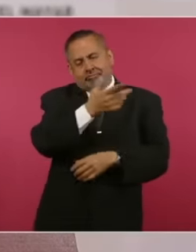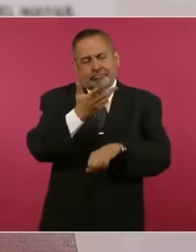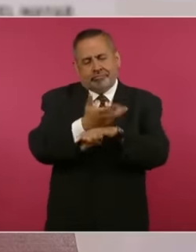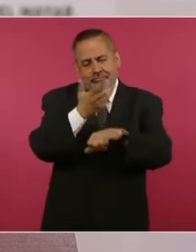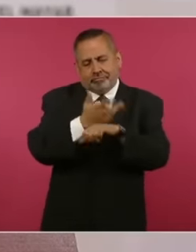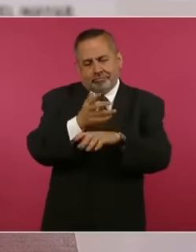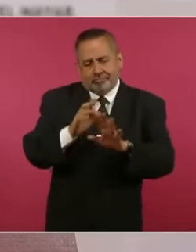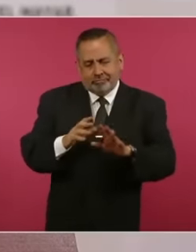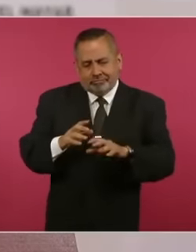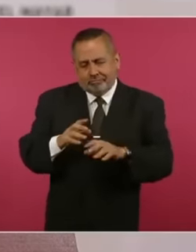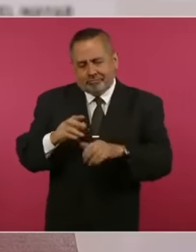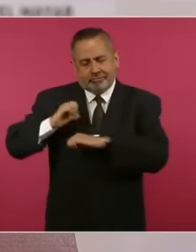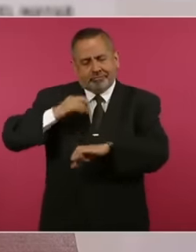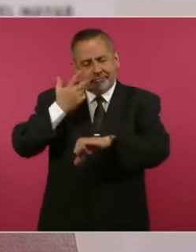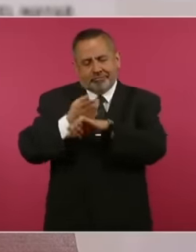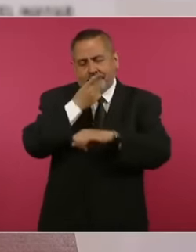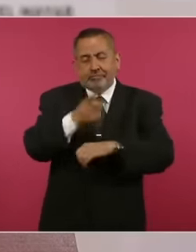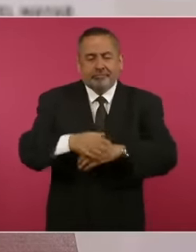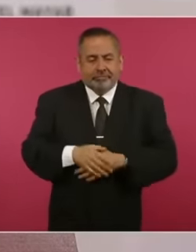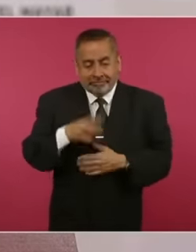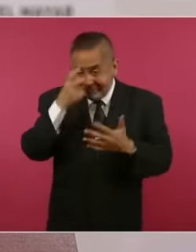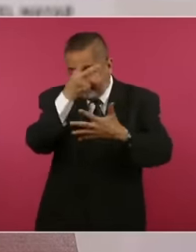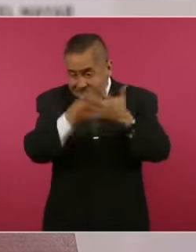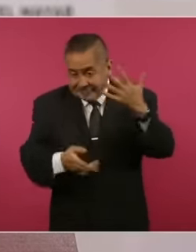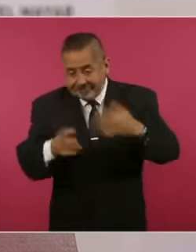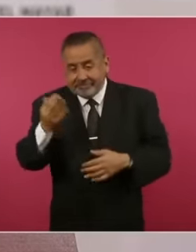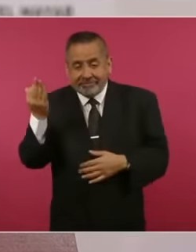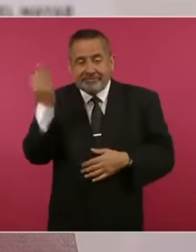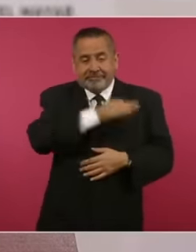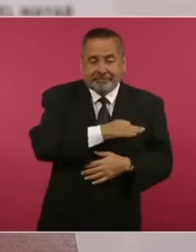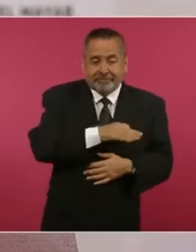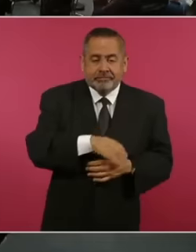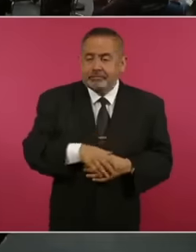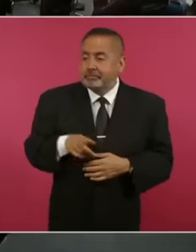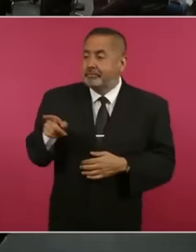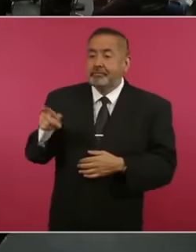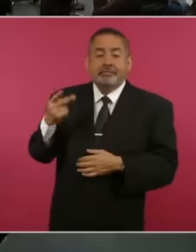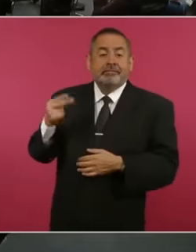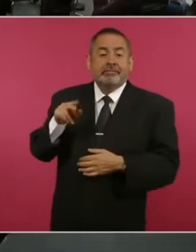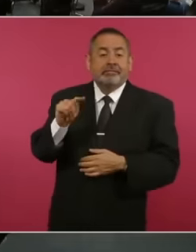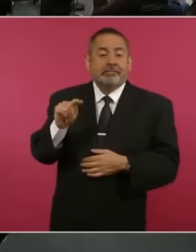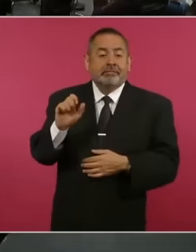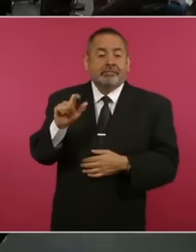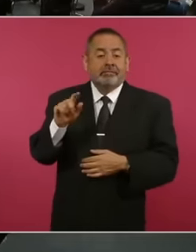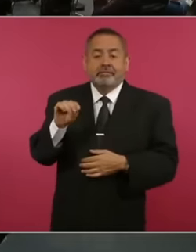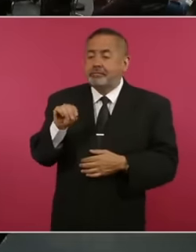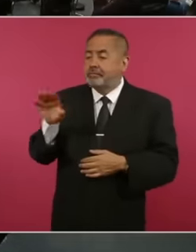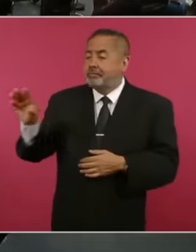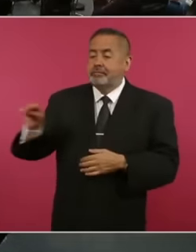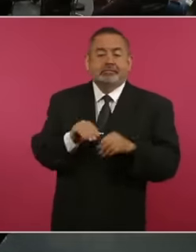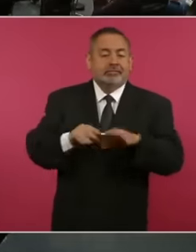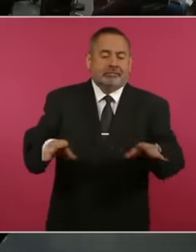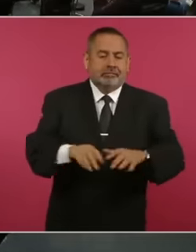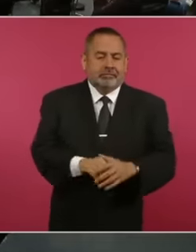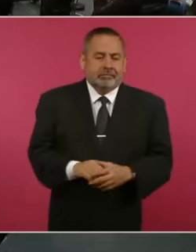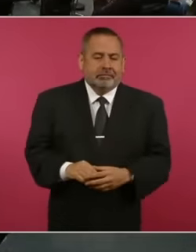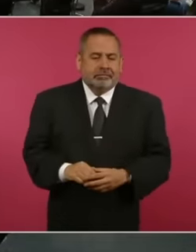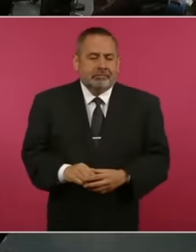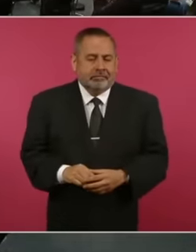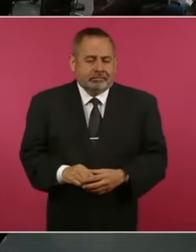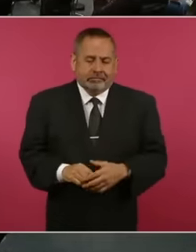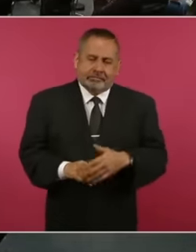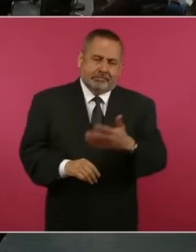is false and they used Telemundo because we are in a very difficult time when we have to truly